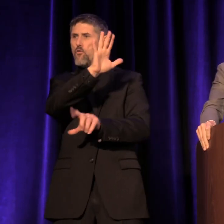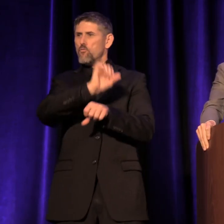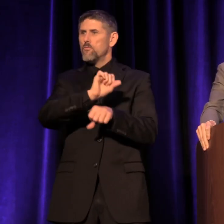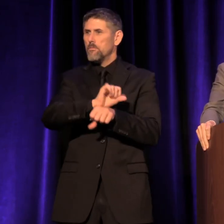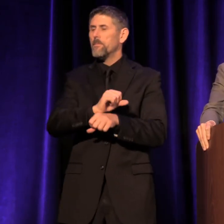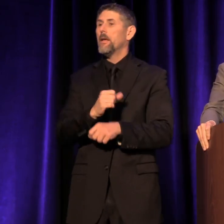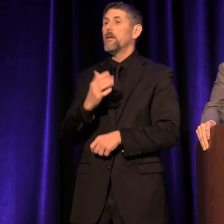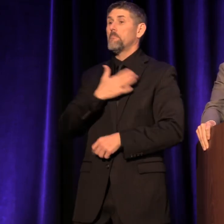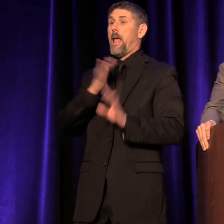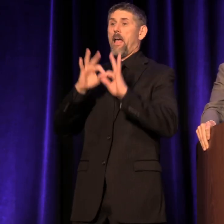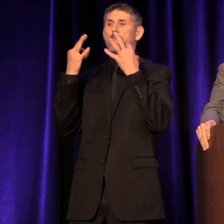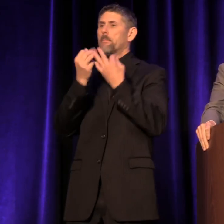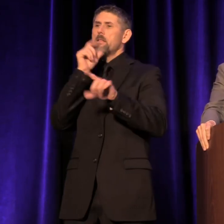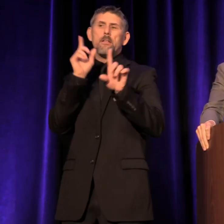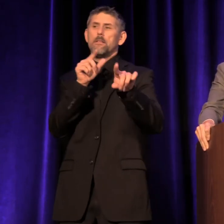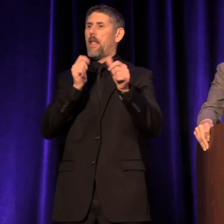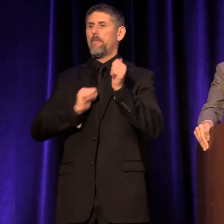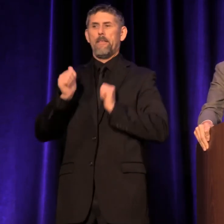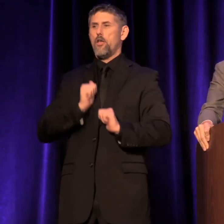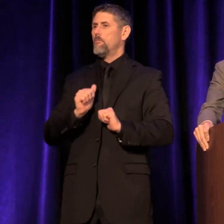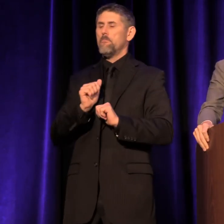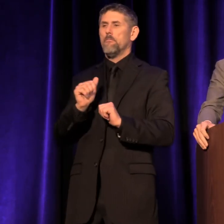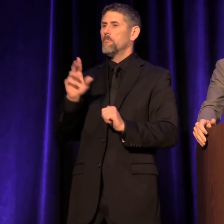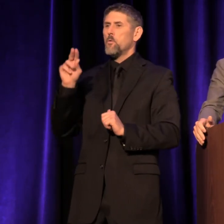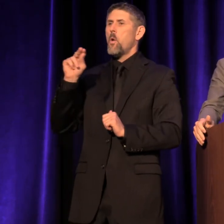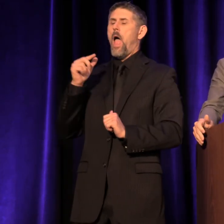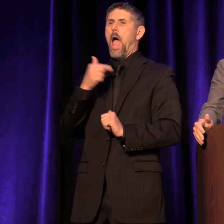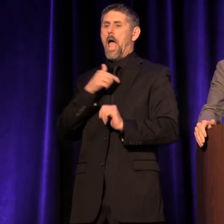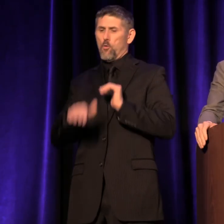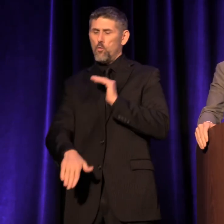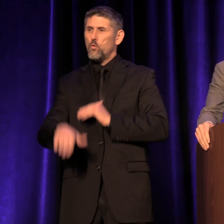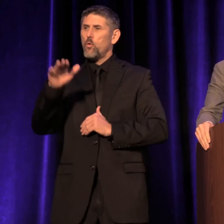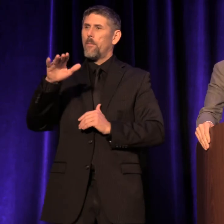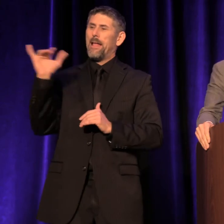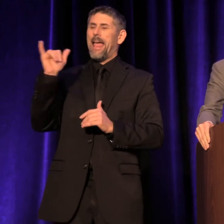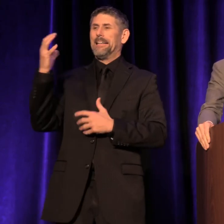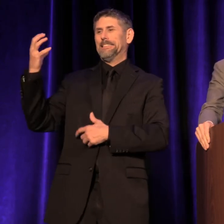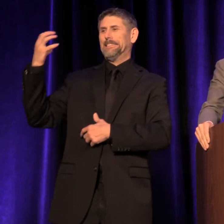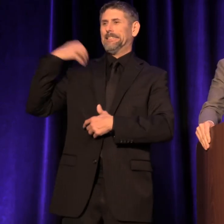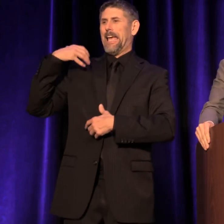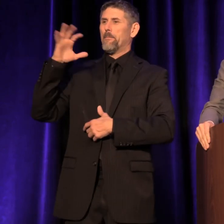My family didn't attend the theater. I grew up in a sort of Captain Fantastic situation